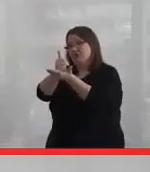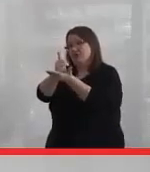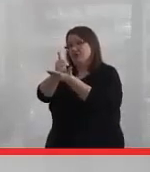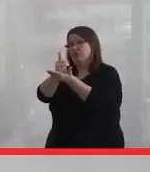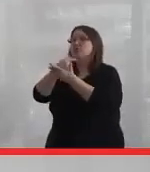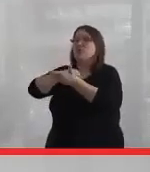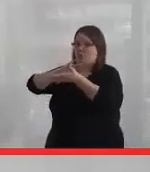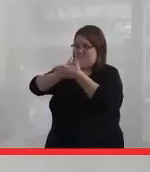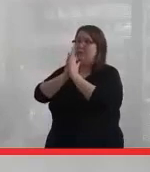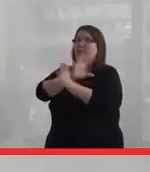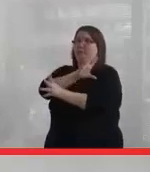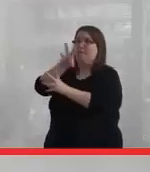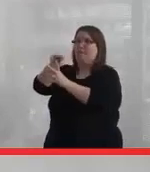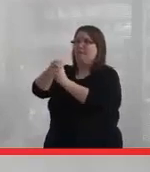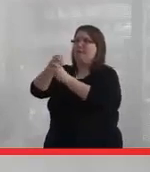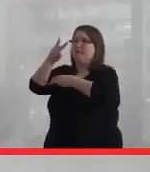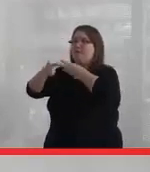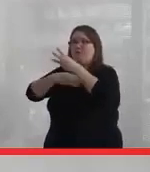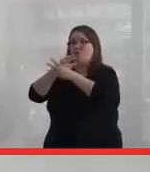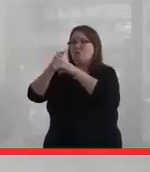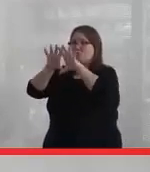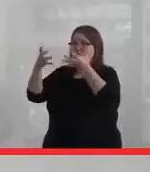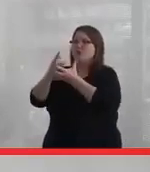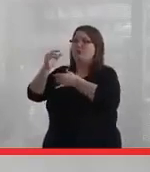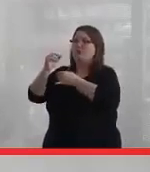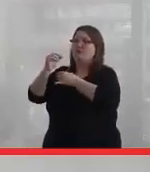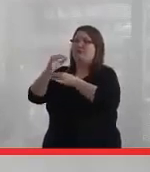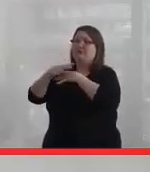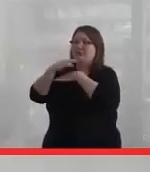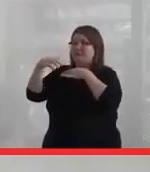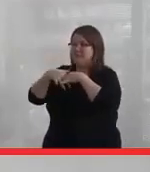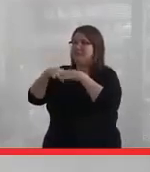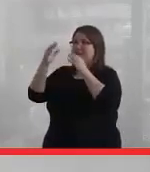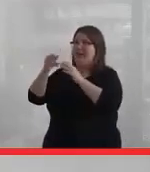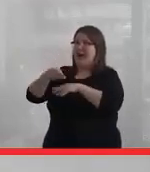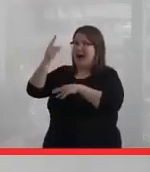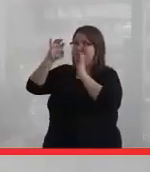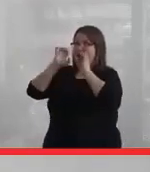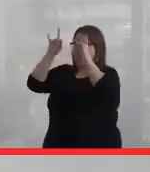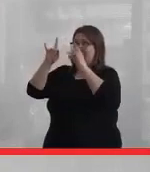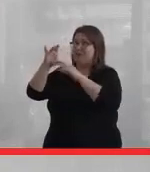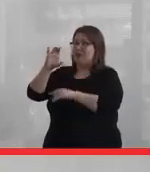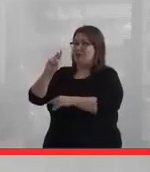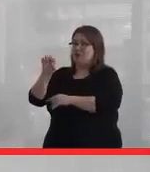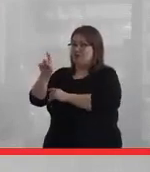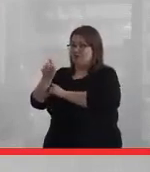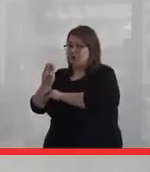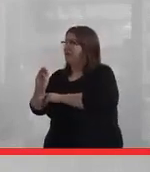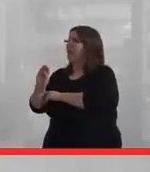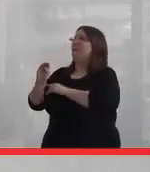So we became part of the World Indigenous Nations Higher Education Consortium. So that was Indigenous people globally